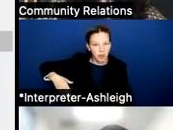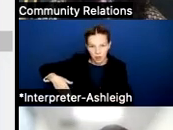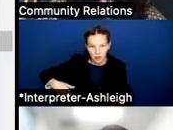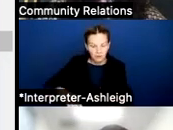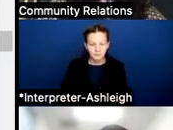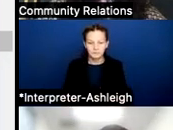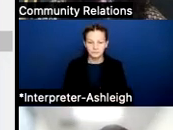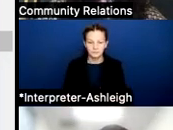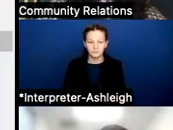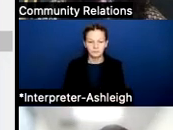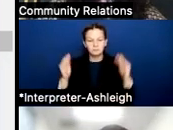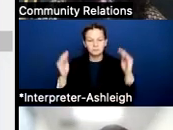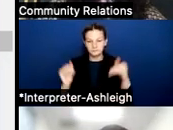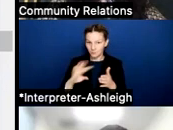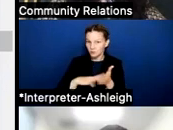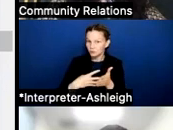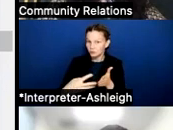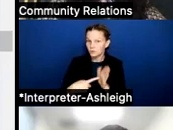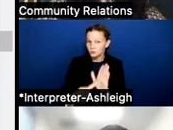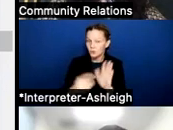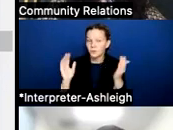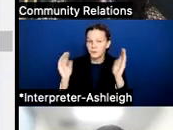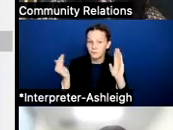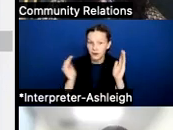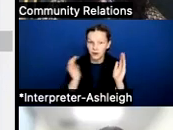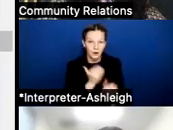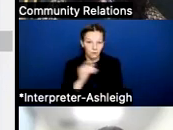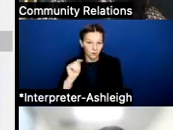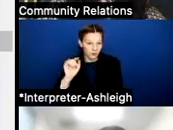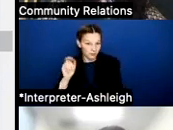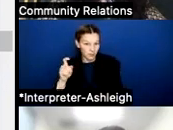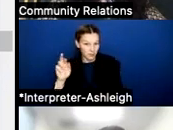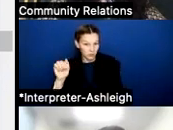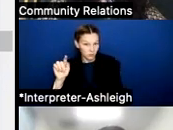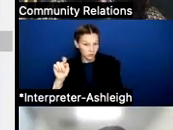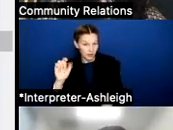This short shows a comparison of our tax rate to the surrounding ISDs.